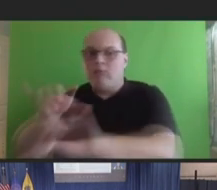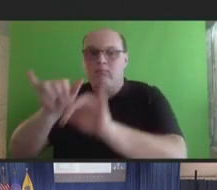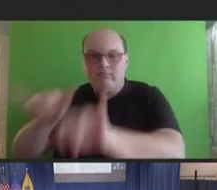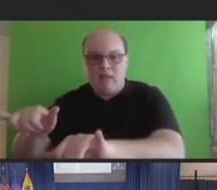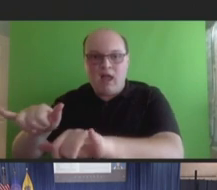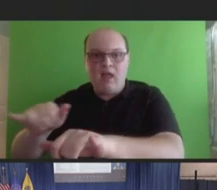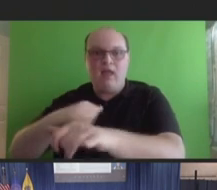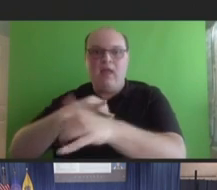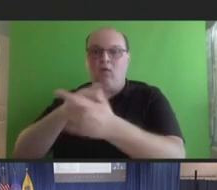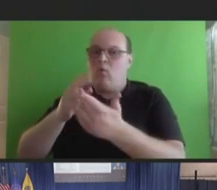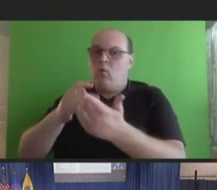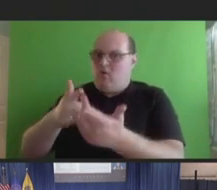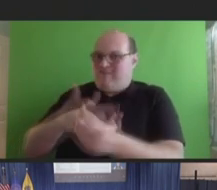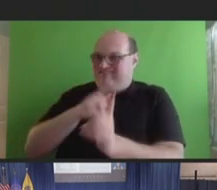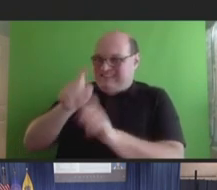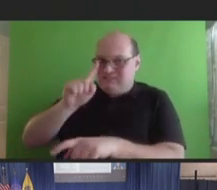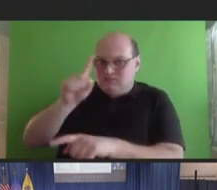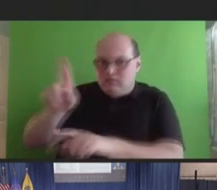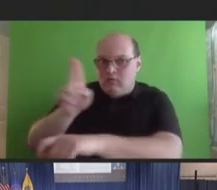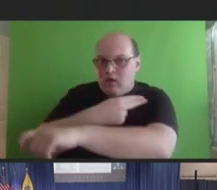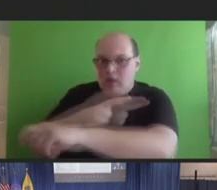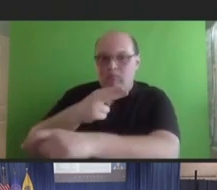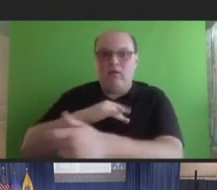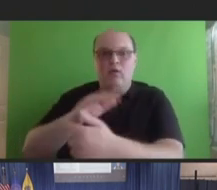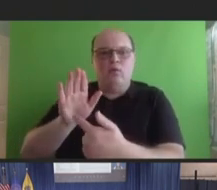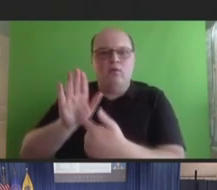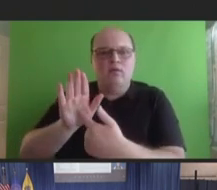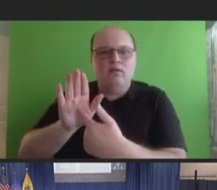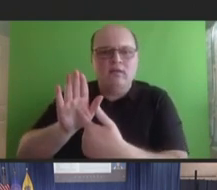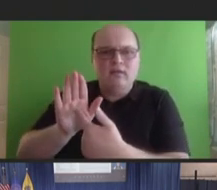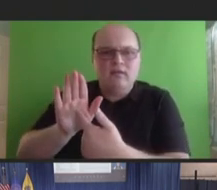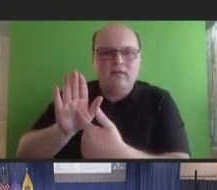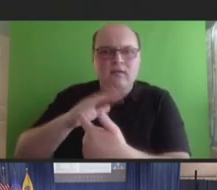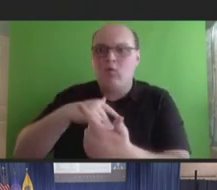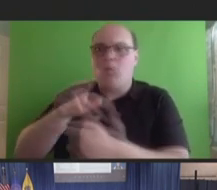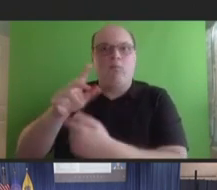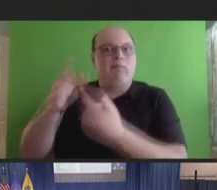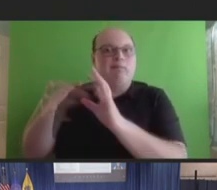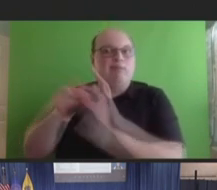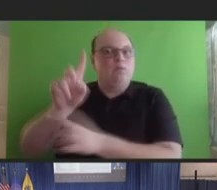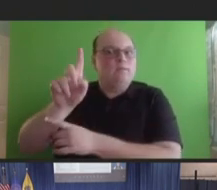elongation of hospitalization, life-threatening illness, permanent disability, congenital